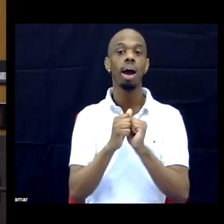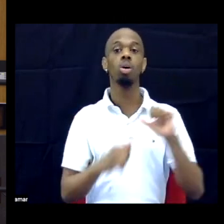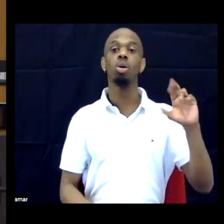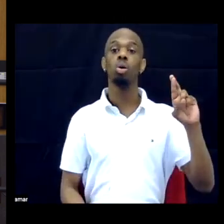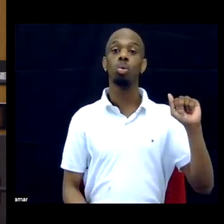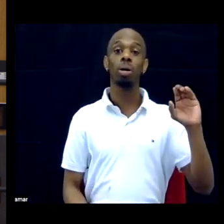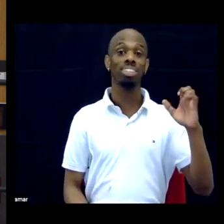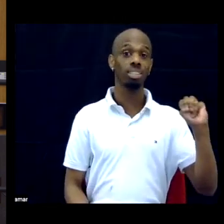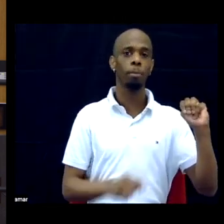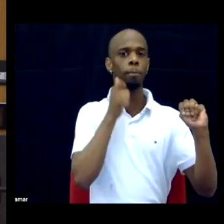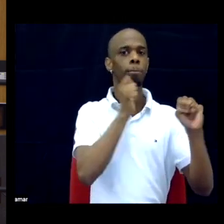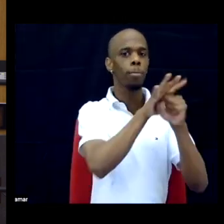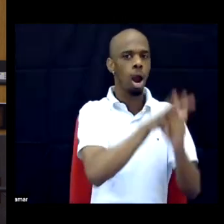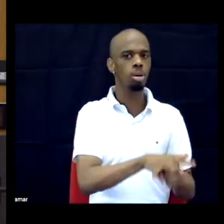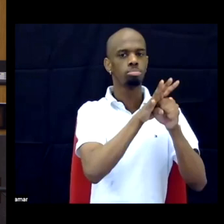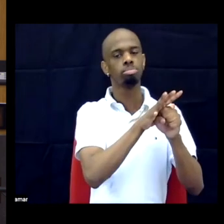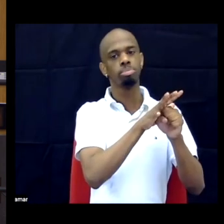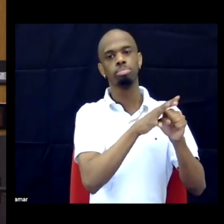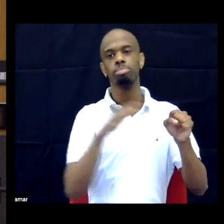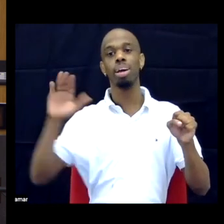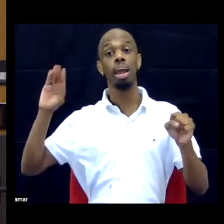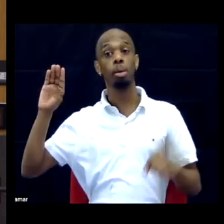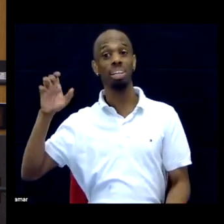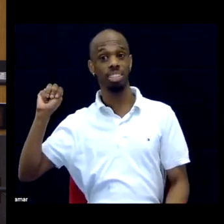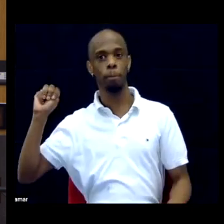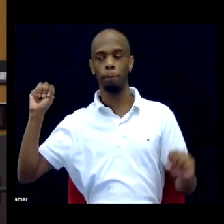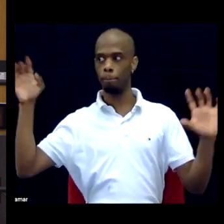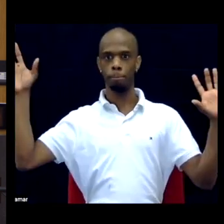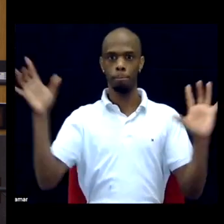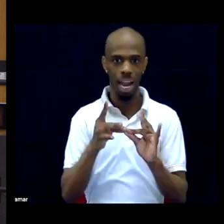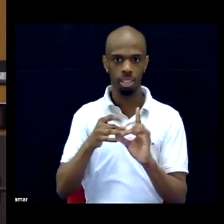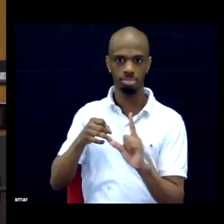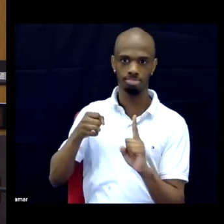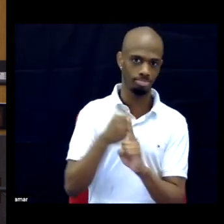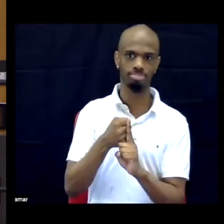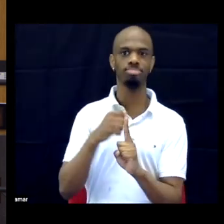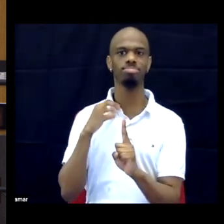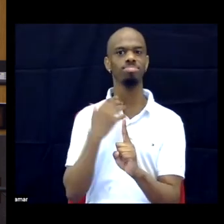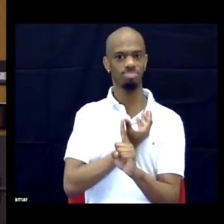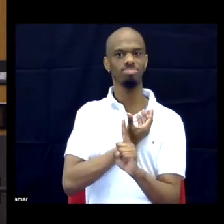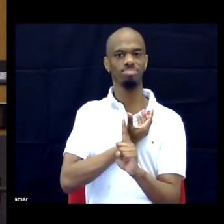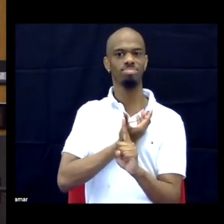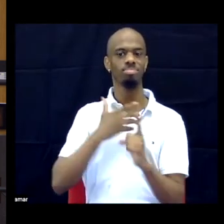in this context to justify other forms of violence and segregation and harm that's occurring.